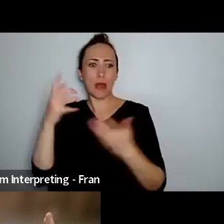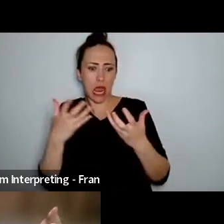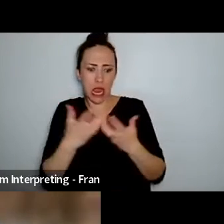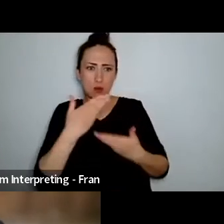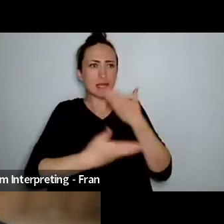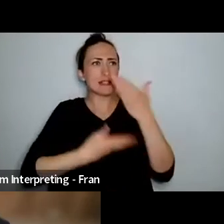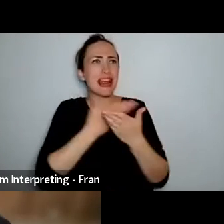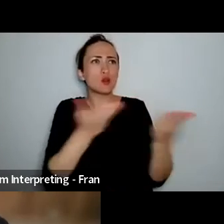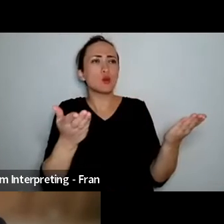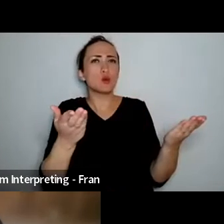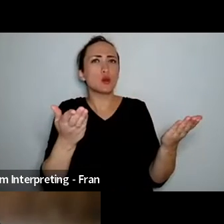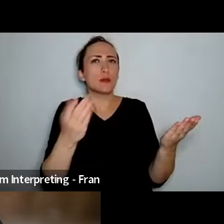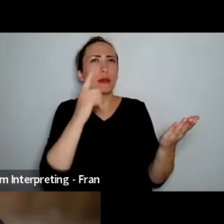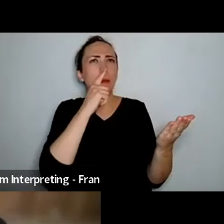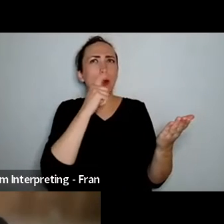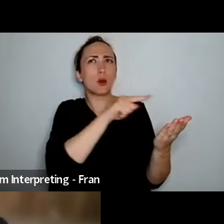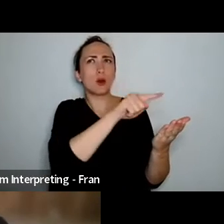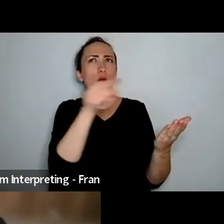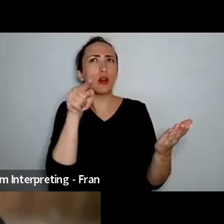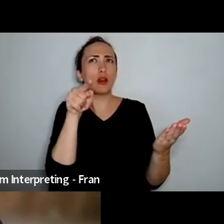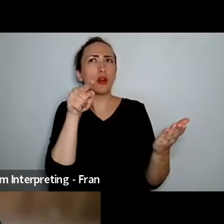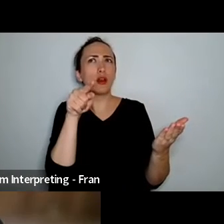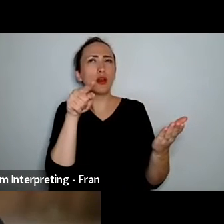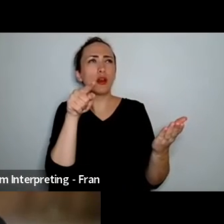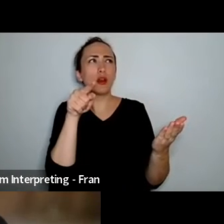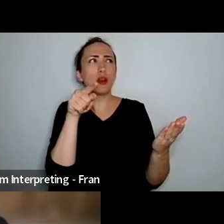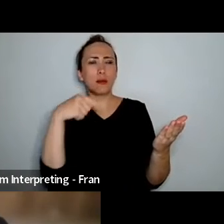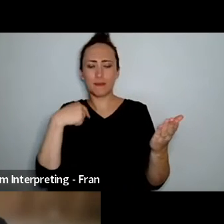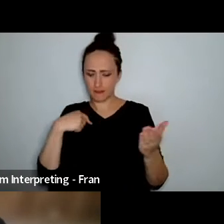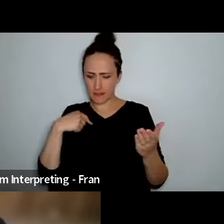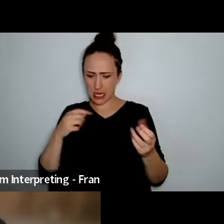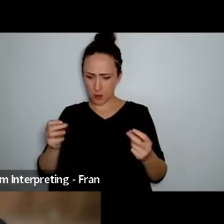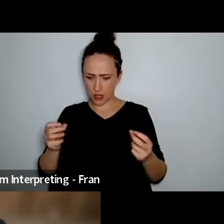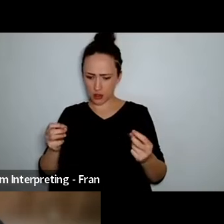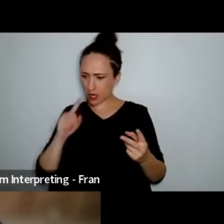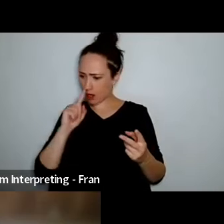to people who move differently to me and I'm not able to get up and demonstrate and show that